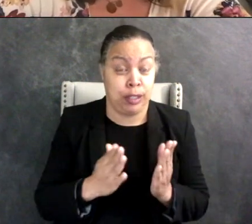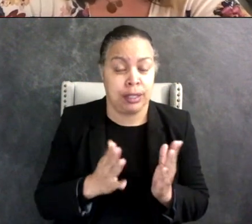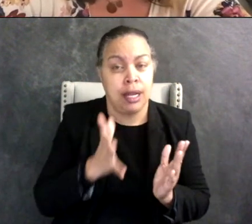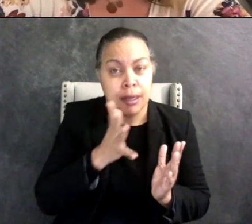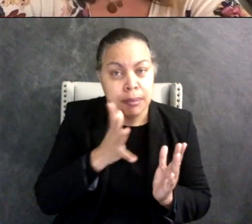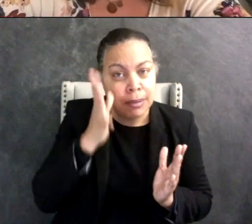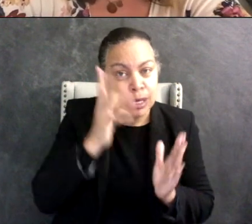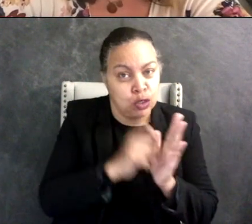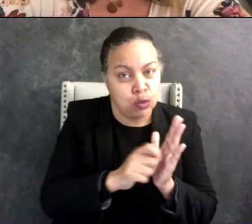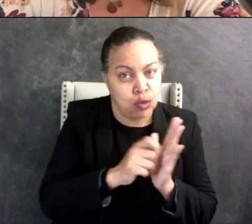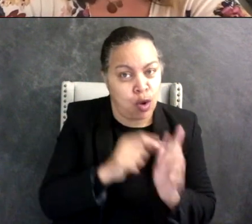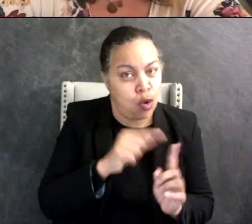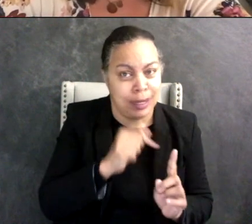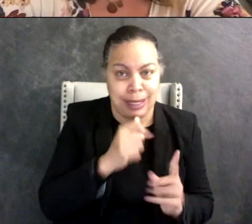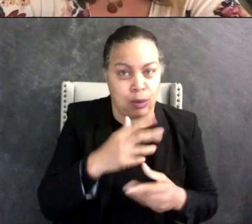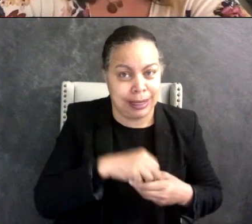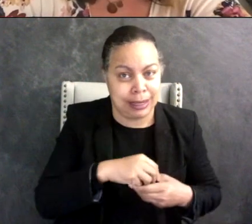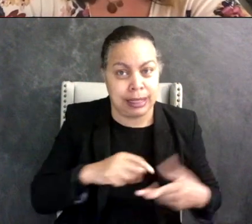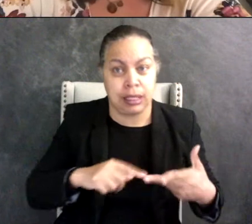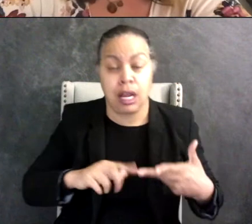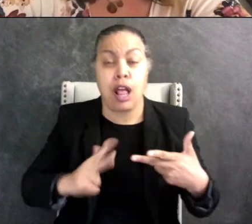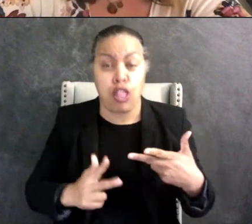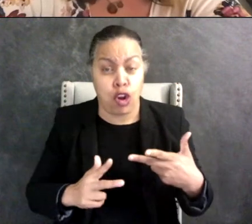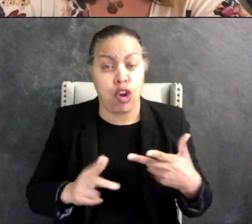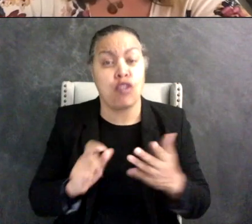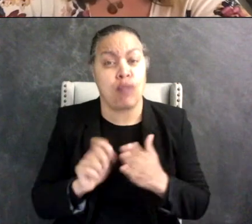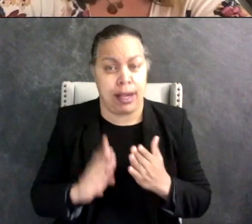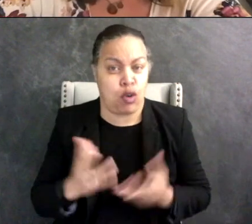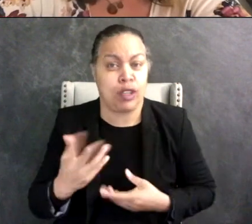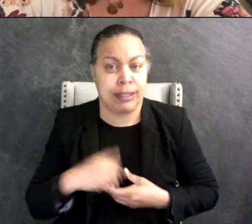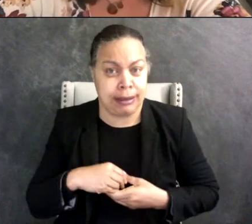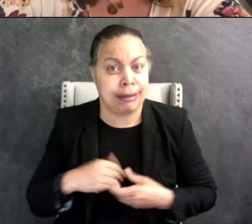other one was by an autistic person, but it was geared - like the audience was for parents